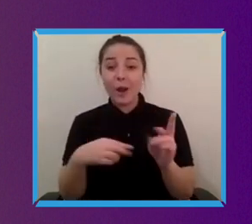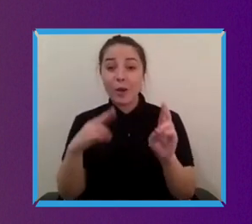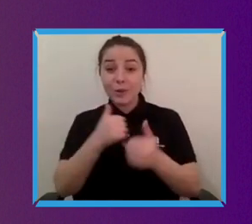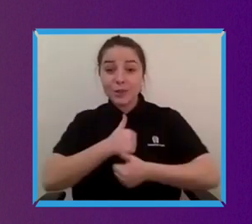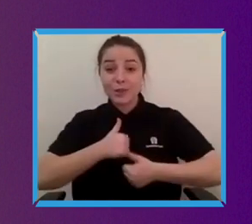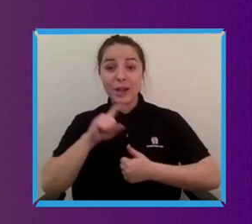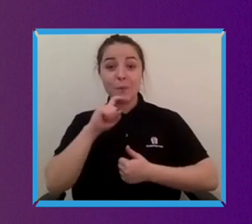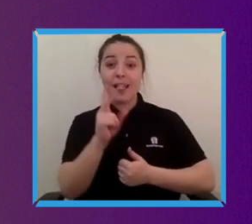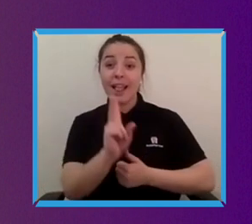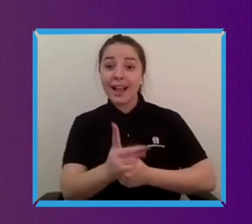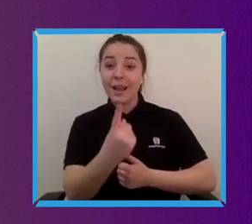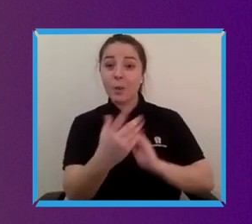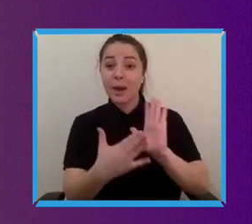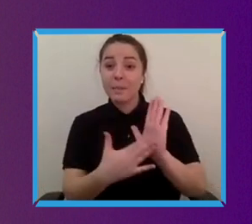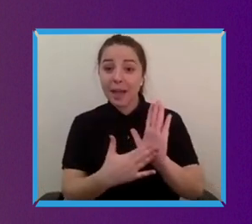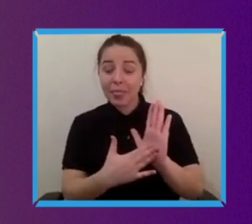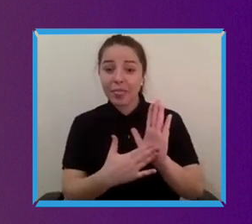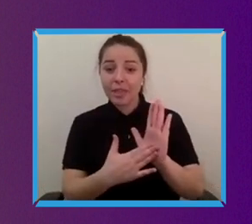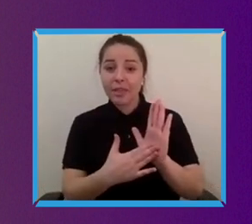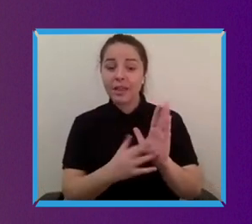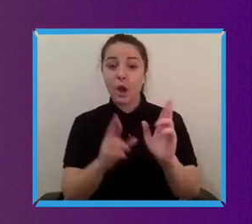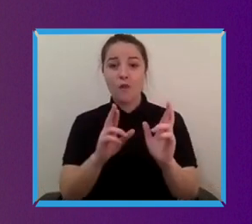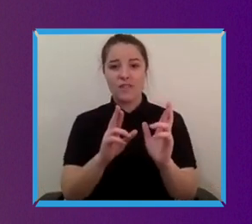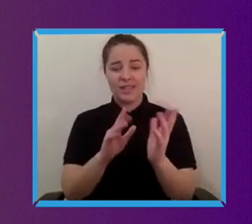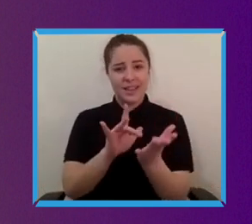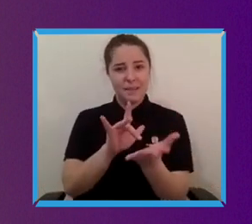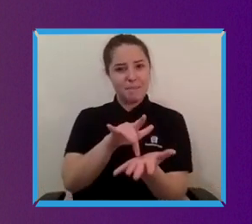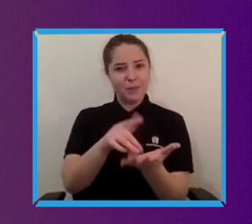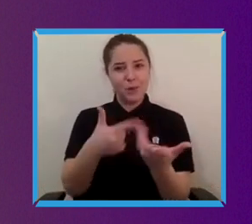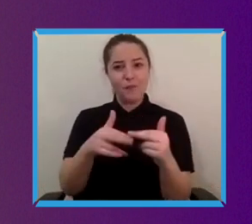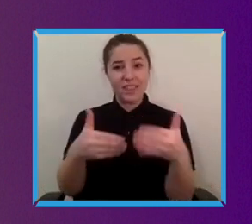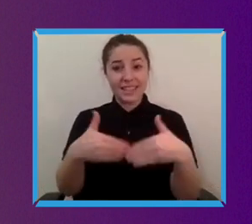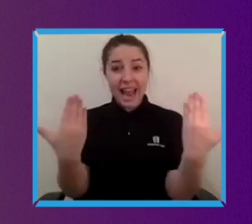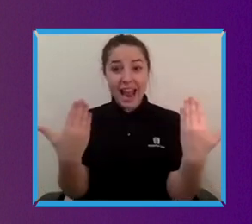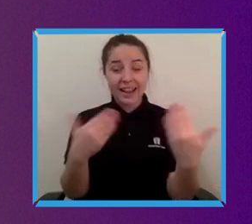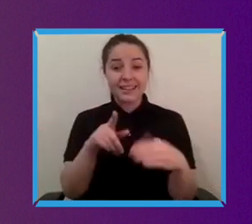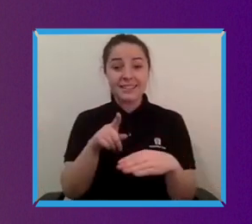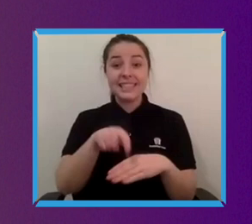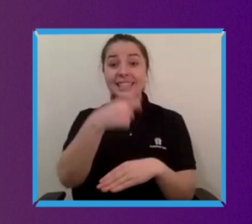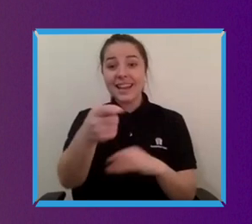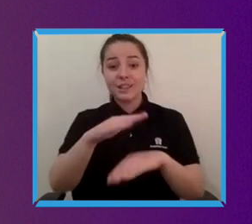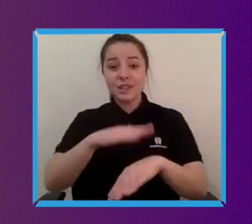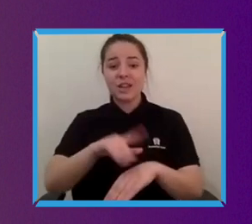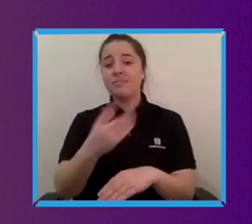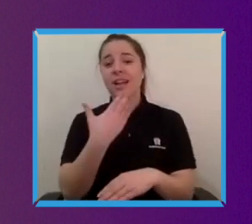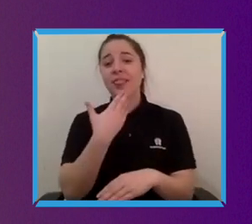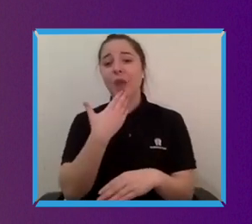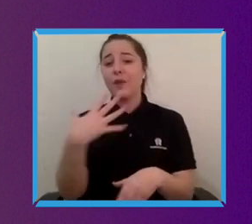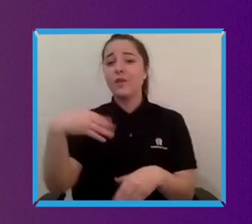We'll probably have that during the middle of the day next time but we we do thank you for for joining us tonight and thanks again to our